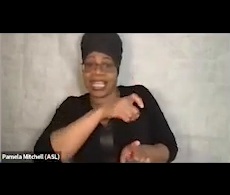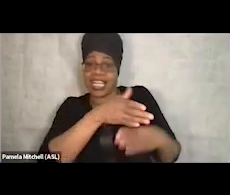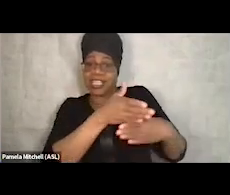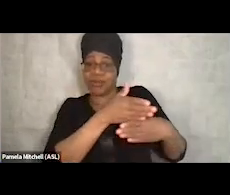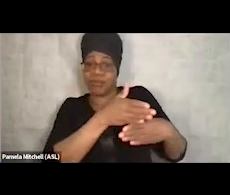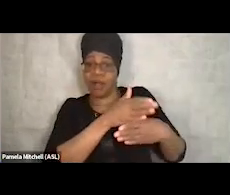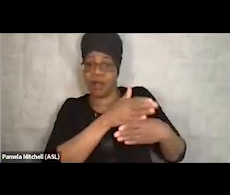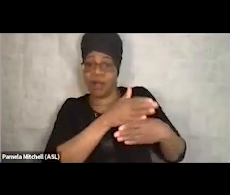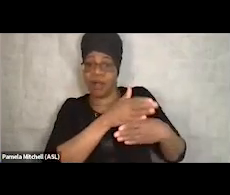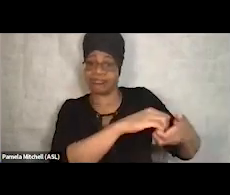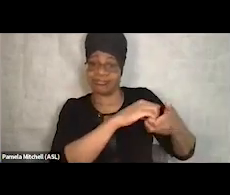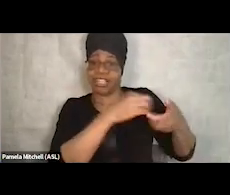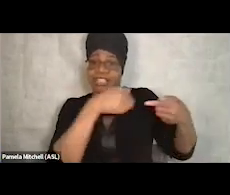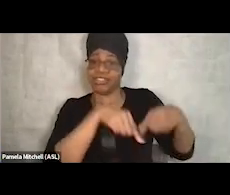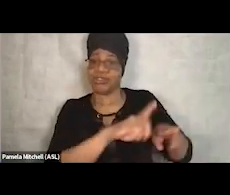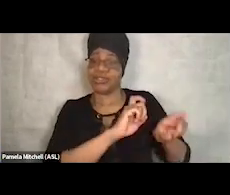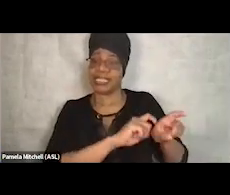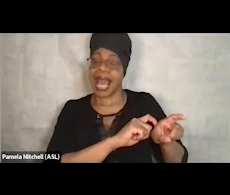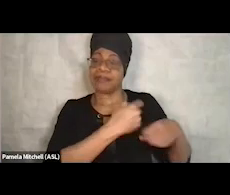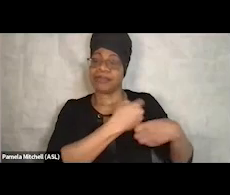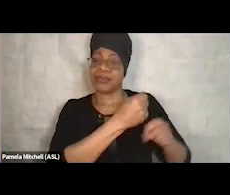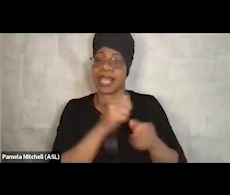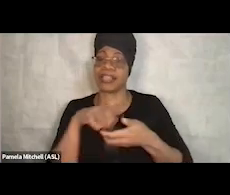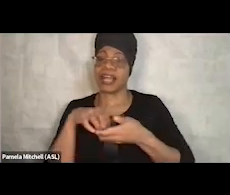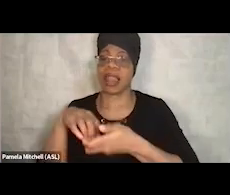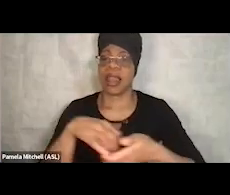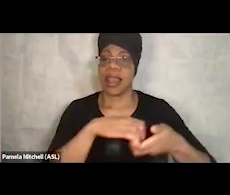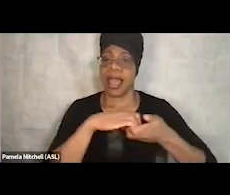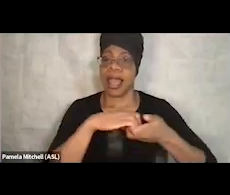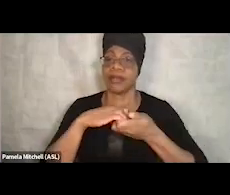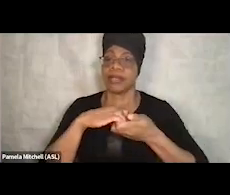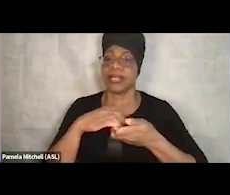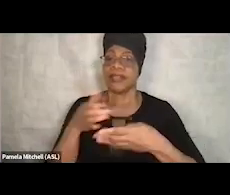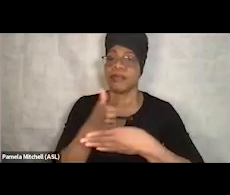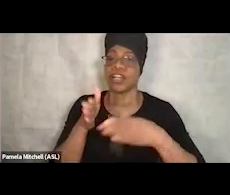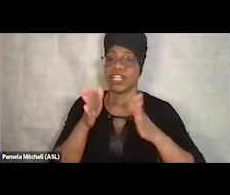to sort of make the collaborative partnerships work. Next.